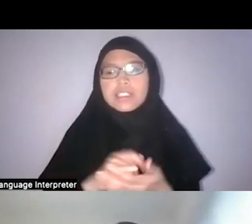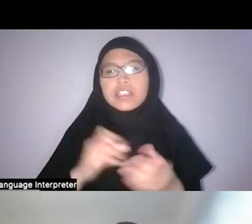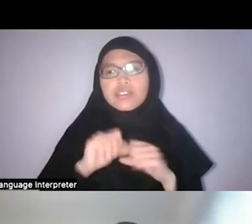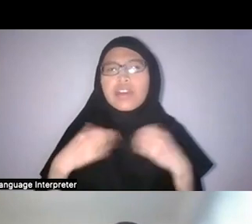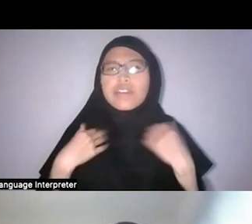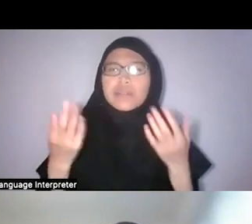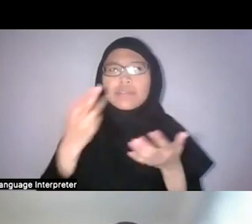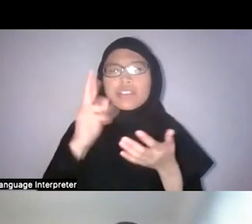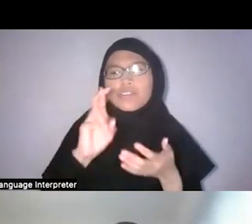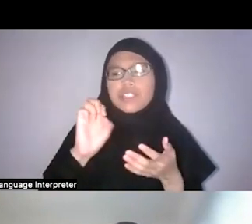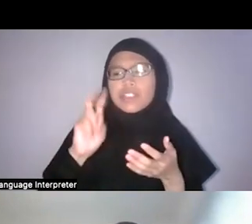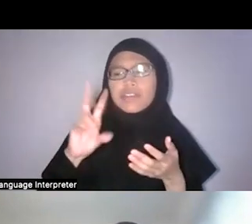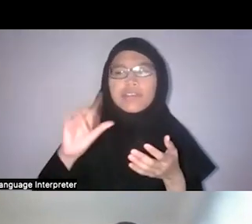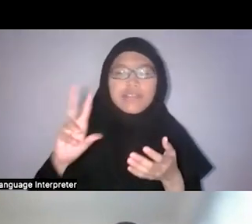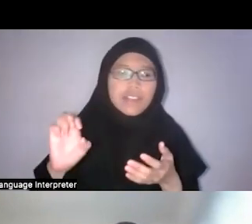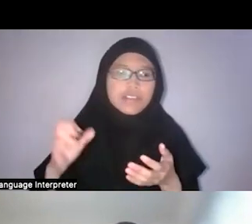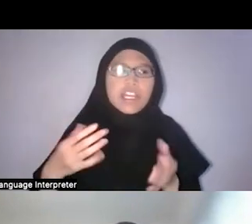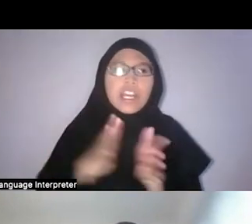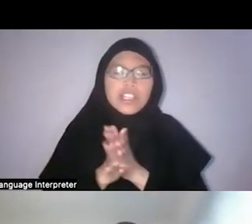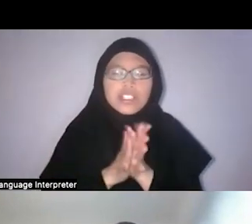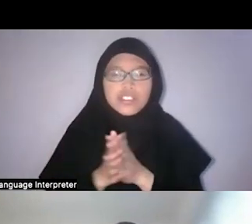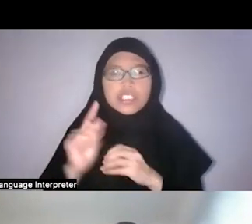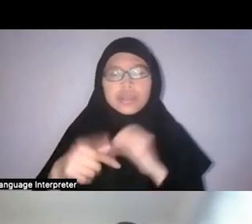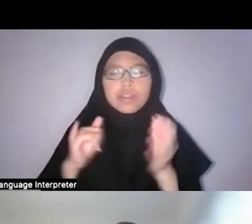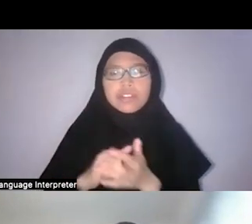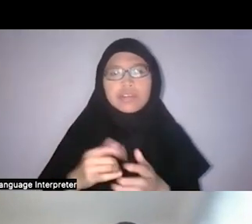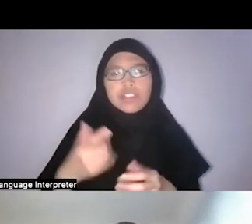because for the past couple decades it was always about this, right?